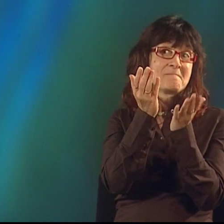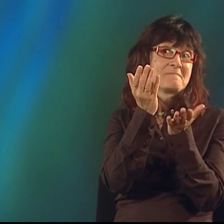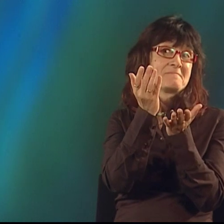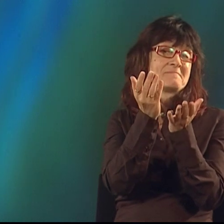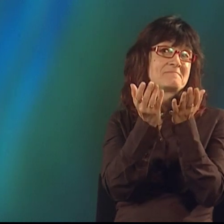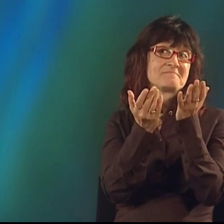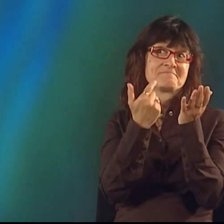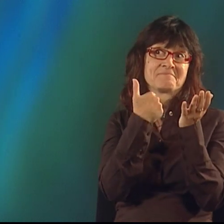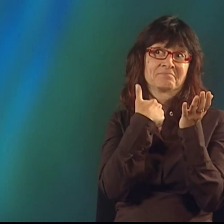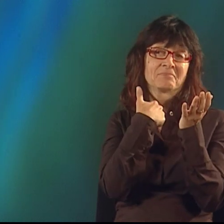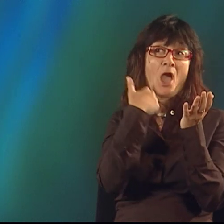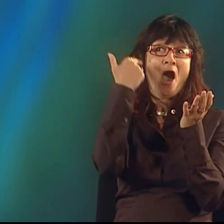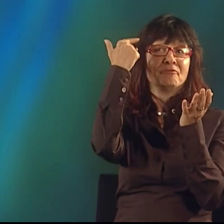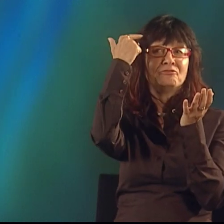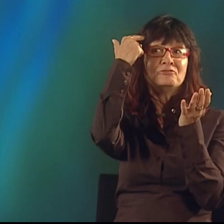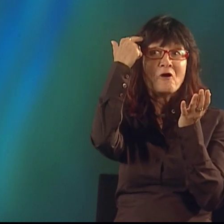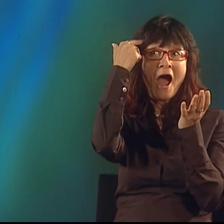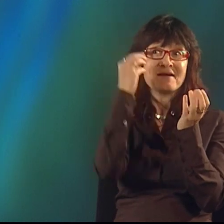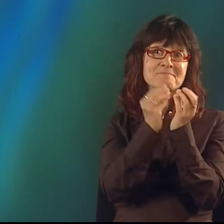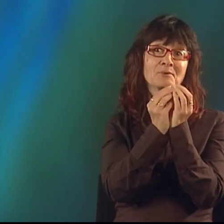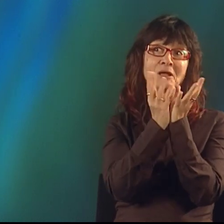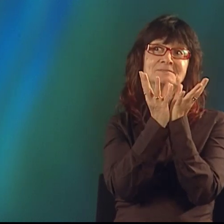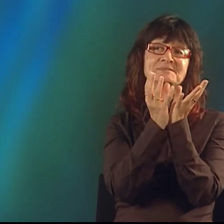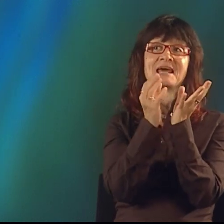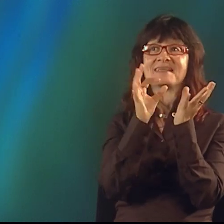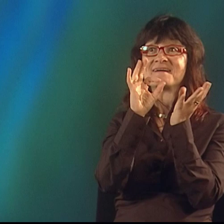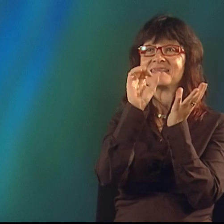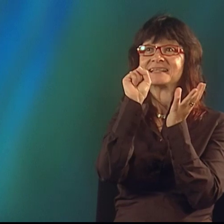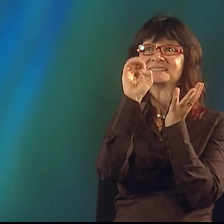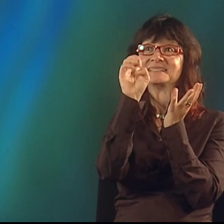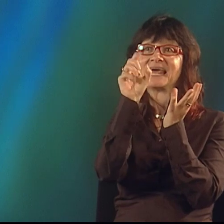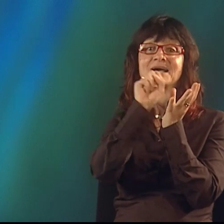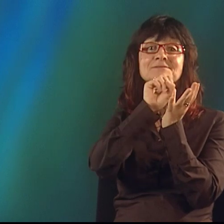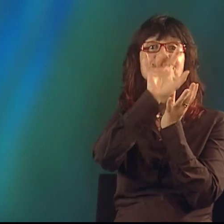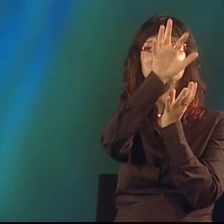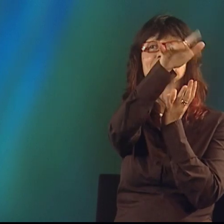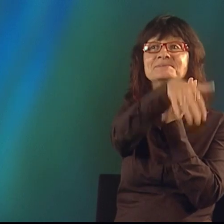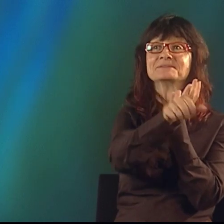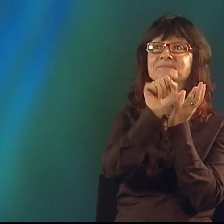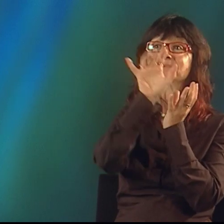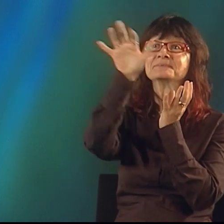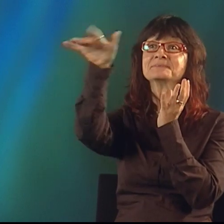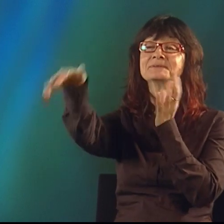I thought at the time, that when that flower blossomed, the seeds would go dispersing out and they would grow.